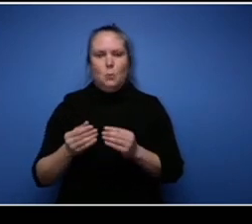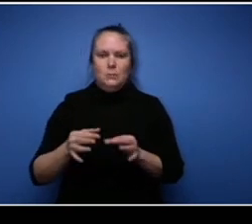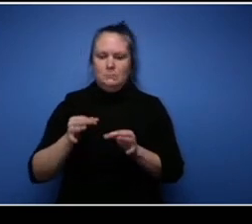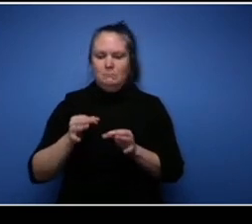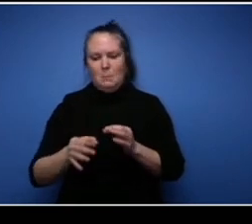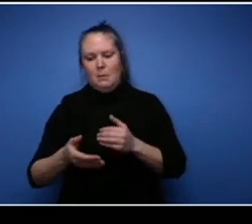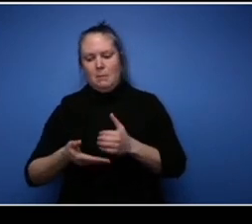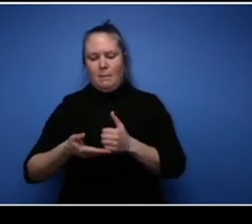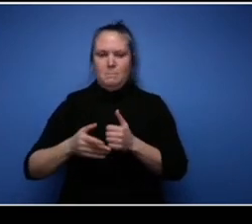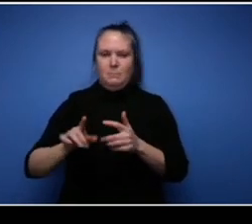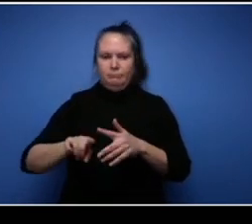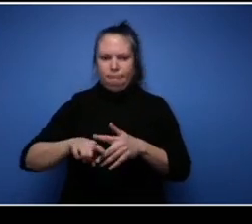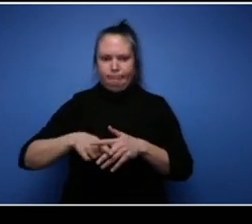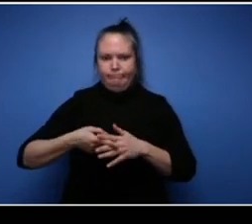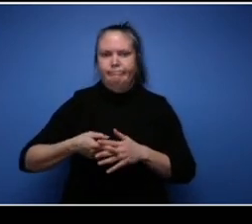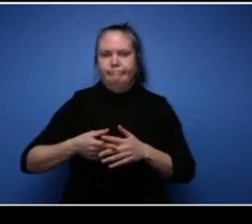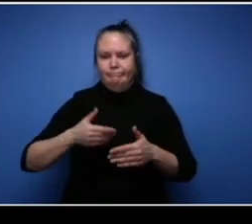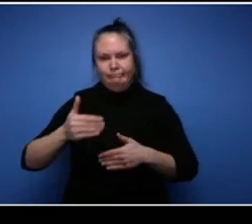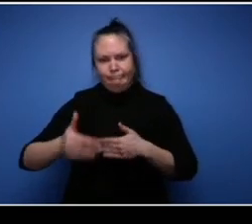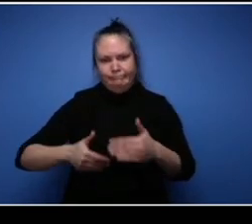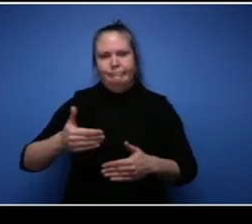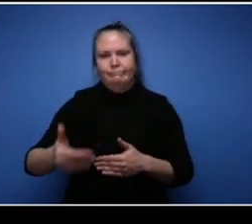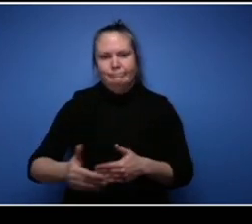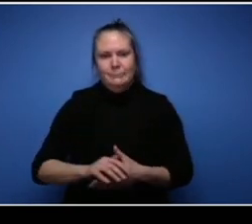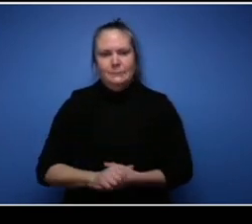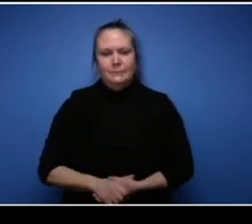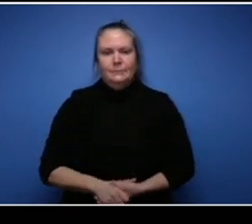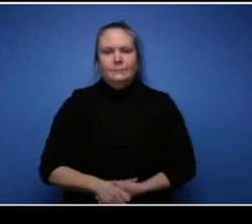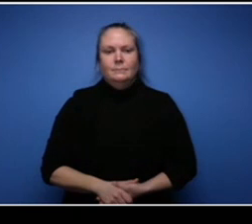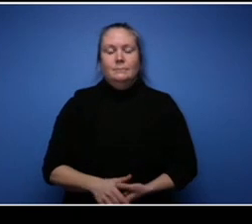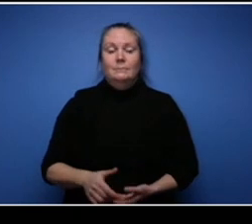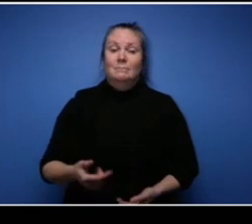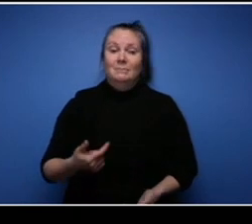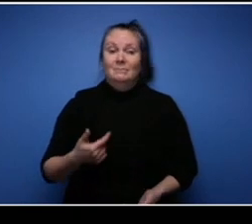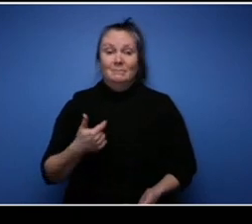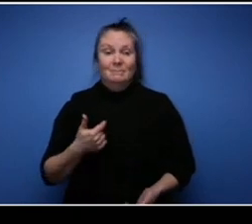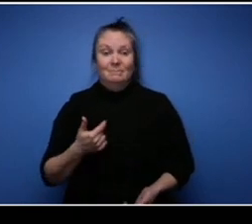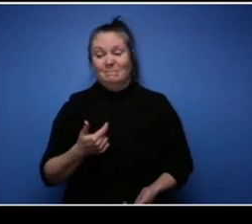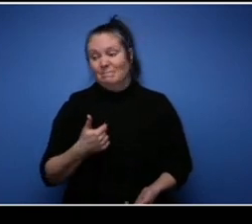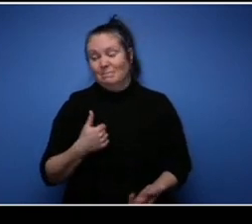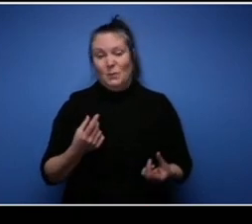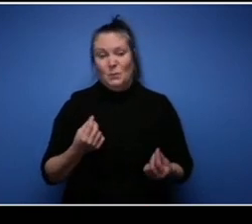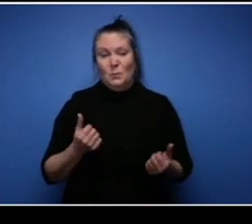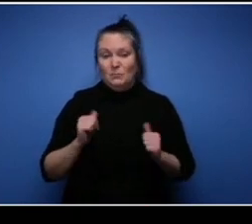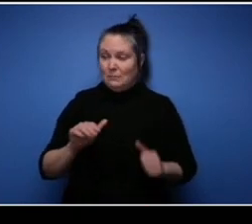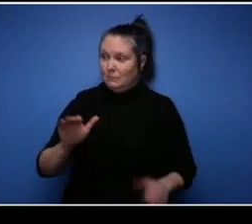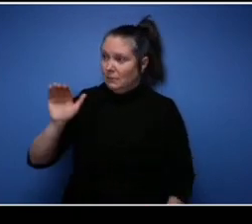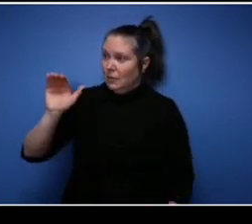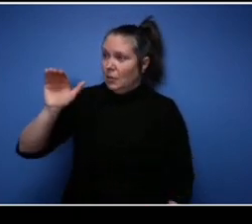like that. I tried to go to resources as much suppliers and customers and trying to reach